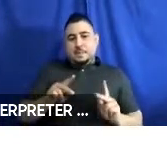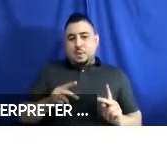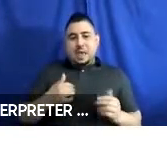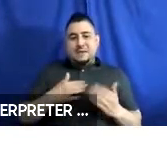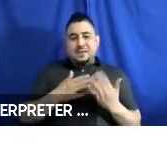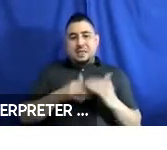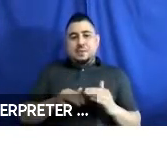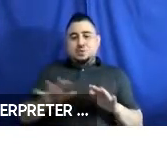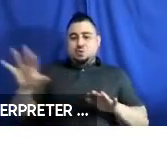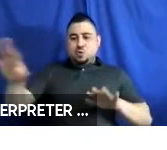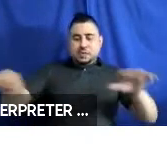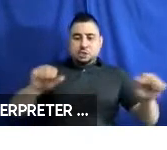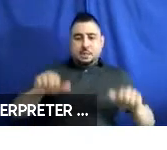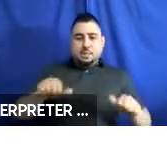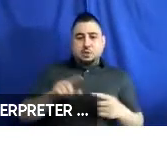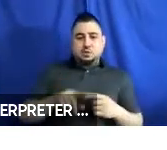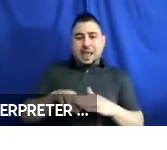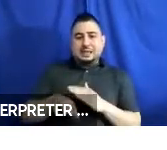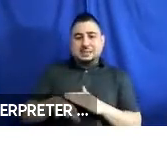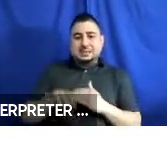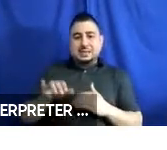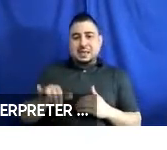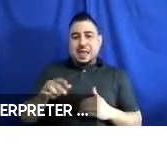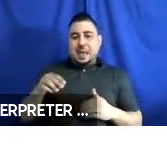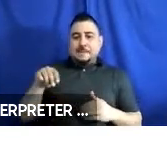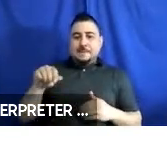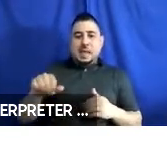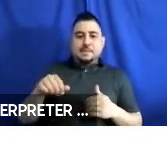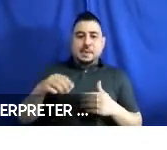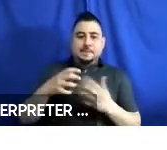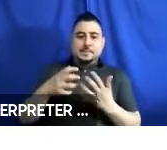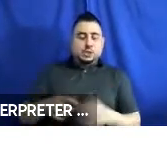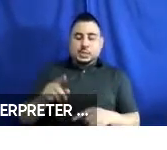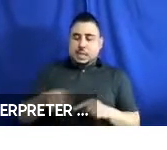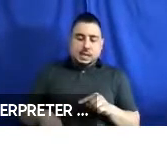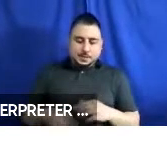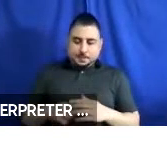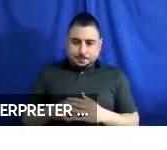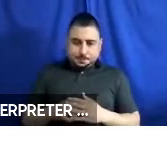reach capability to access the fare payment machine. Next. Thank you.